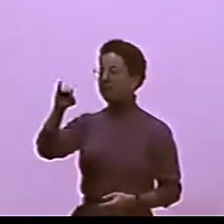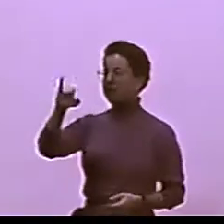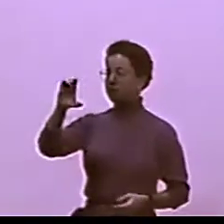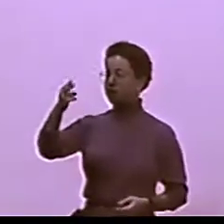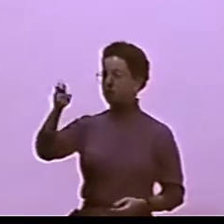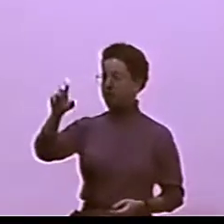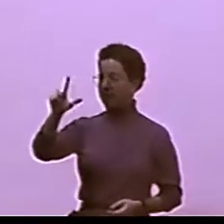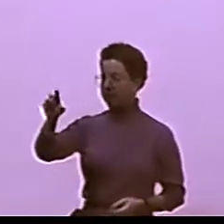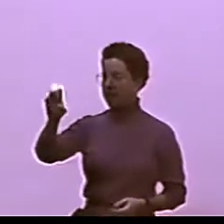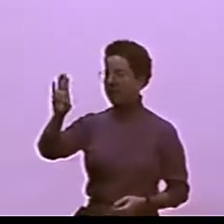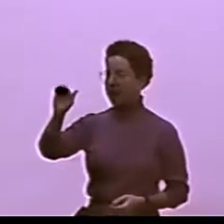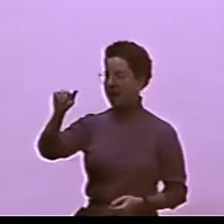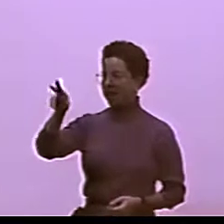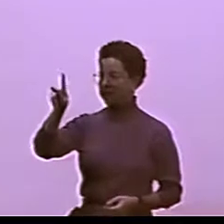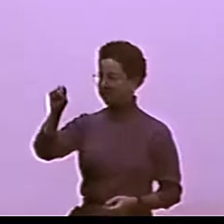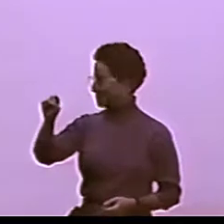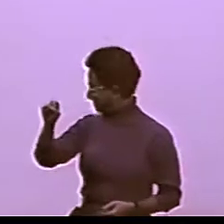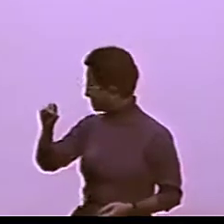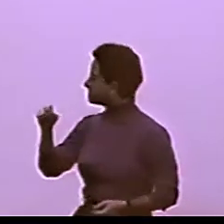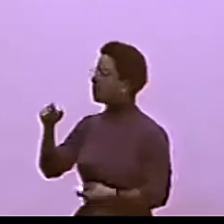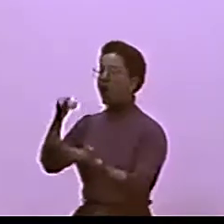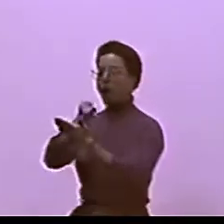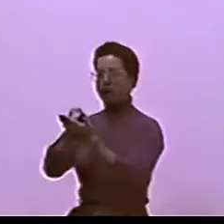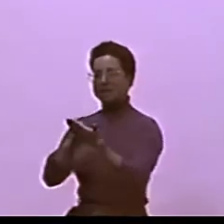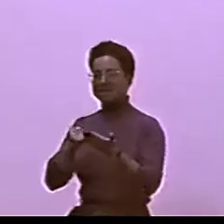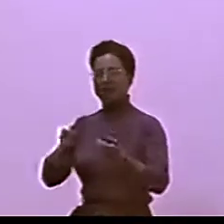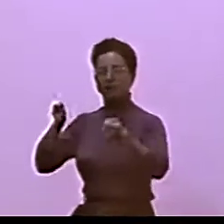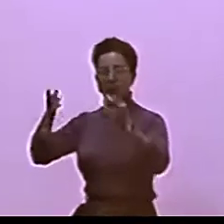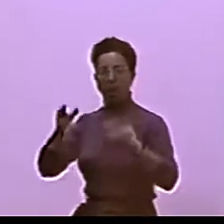I WOULD LIKE TO GIVE A WARM WELCOME TO MICHELLE BANKS.